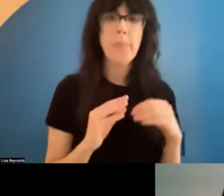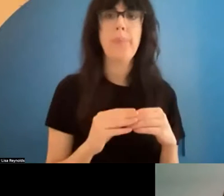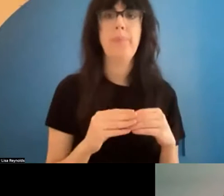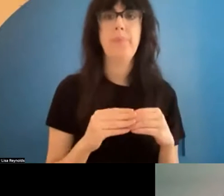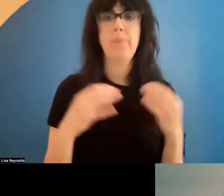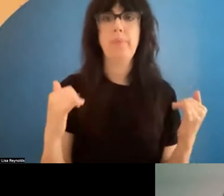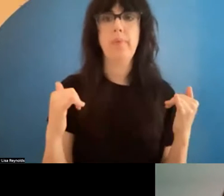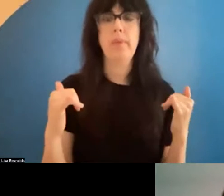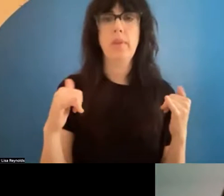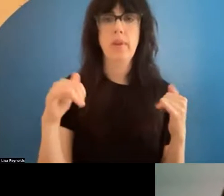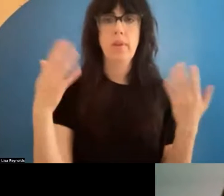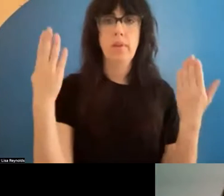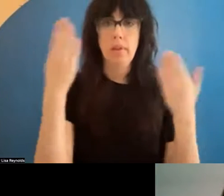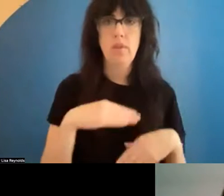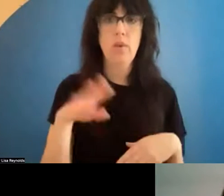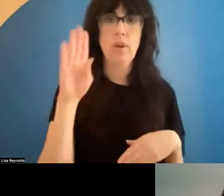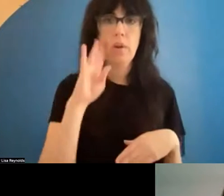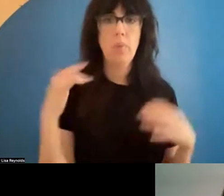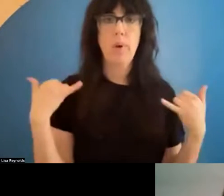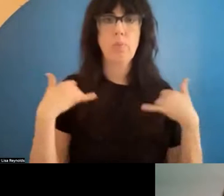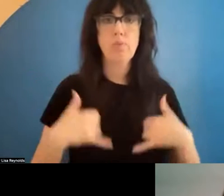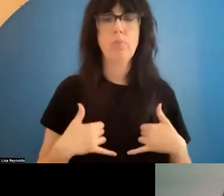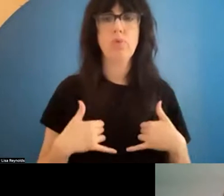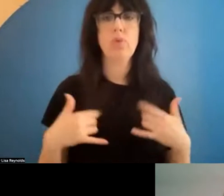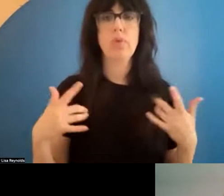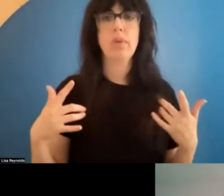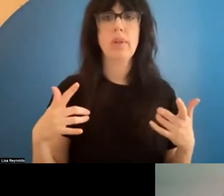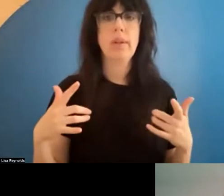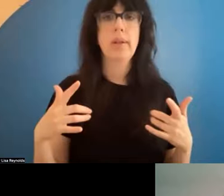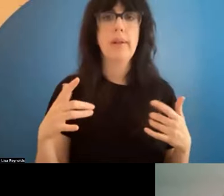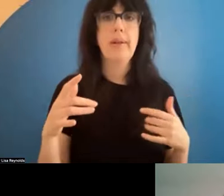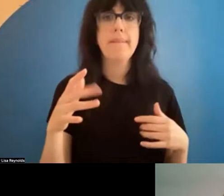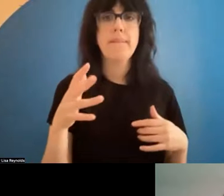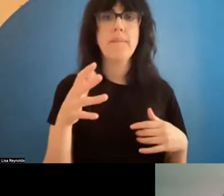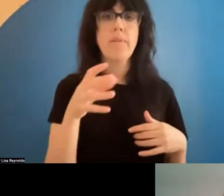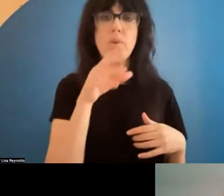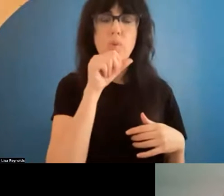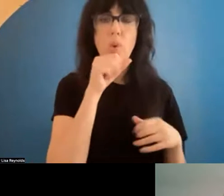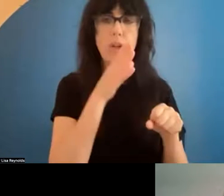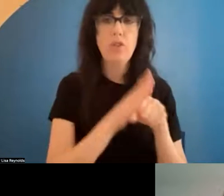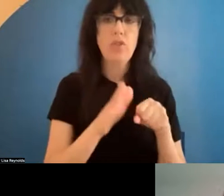brown hair. Today I am wearing a dark brown shirt and I have some orange slice earring